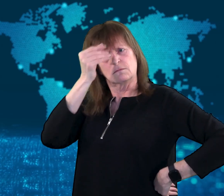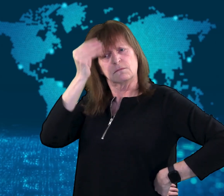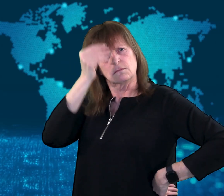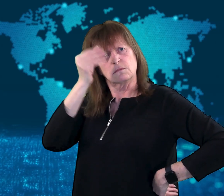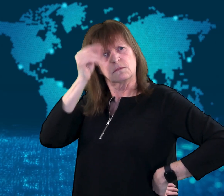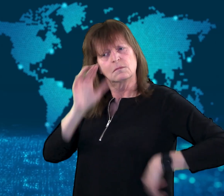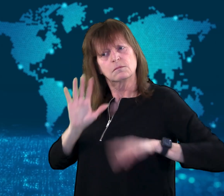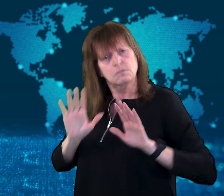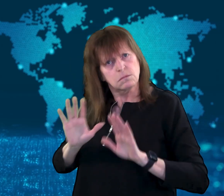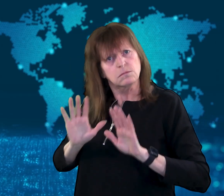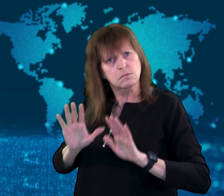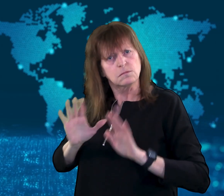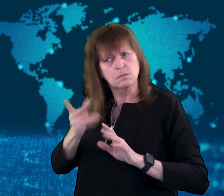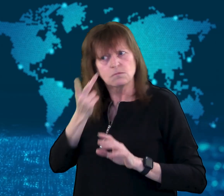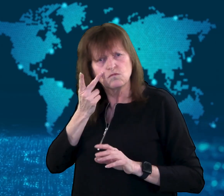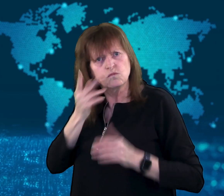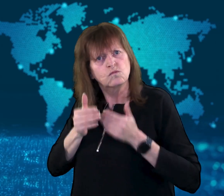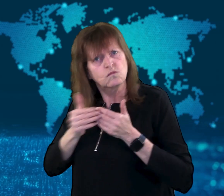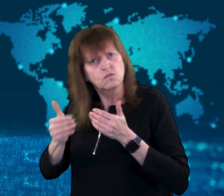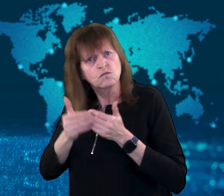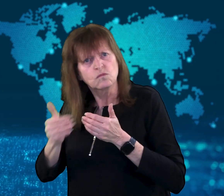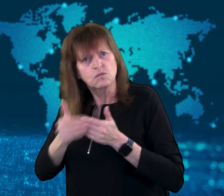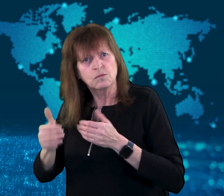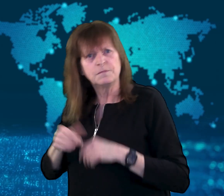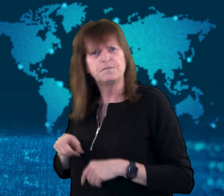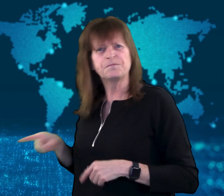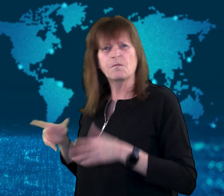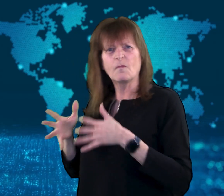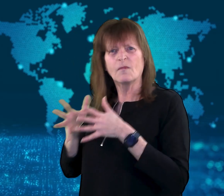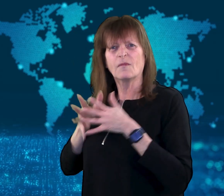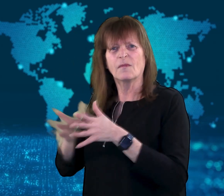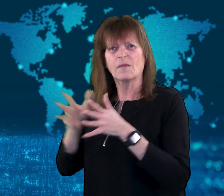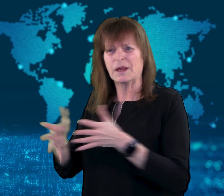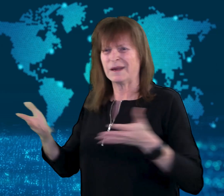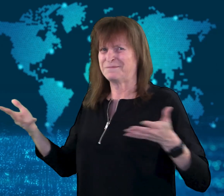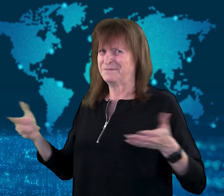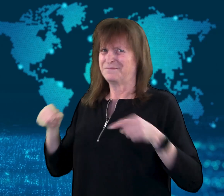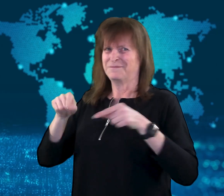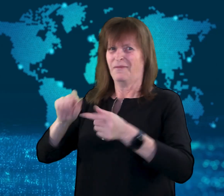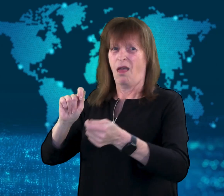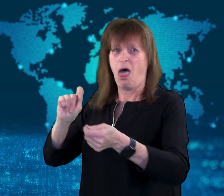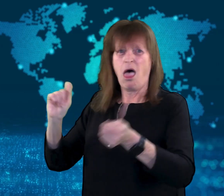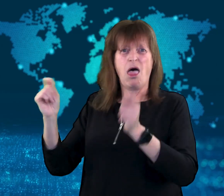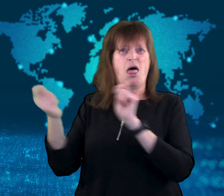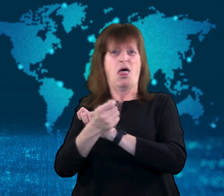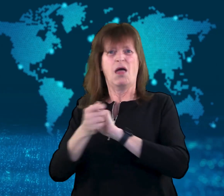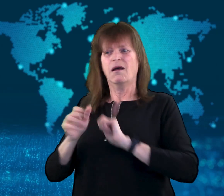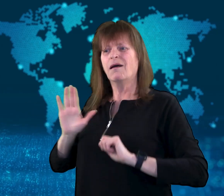He spoke of its potential impact on the family structure in Japan.